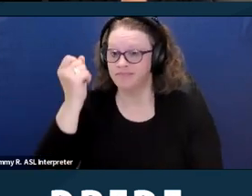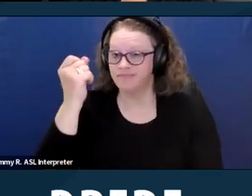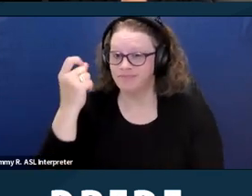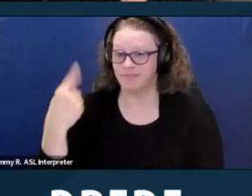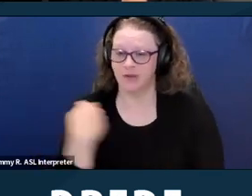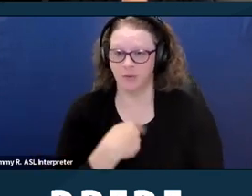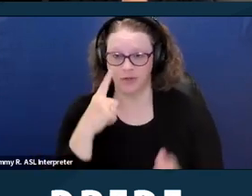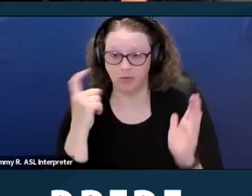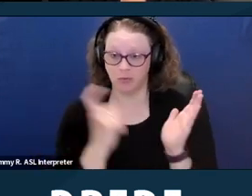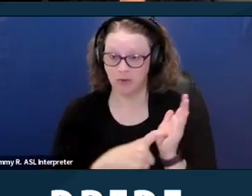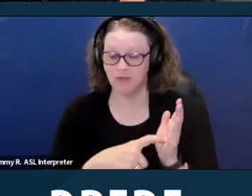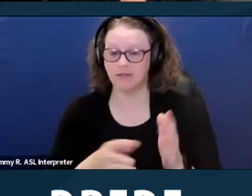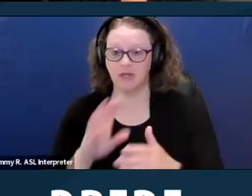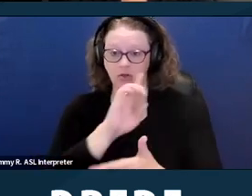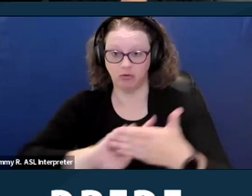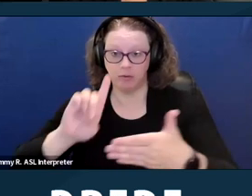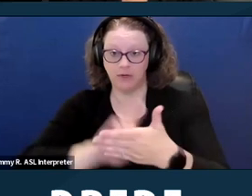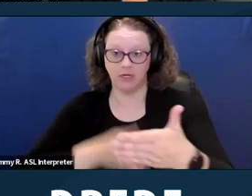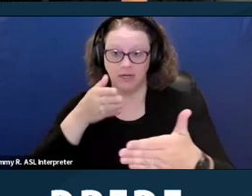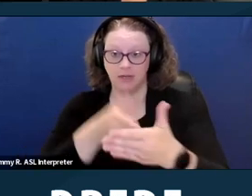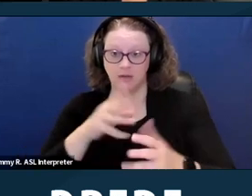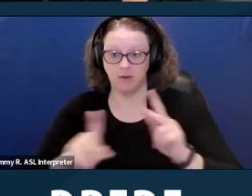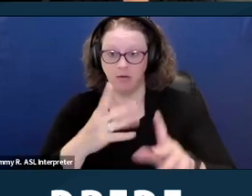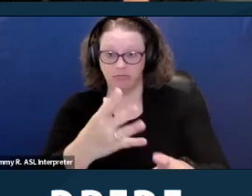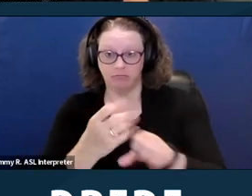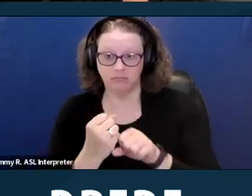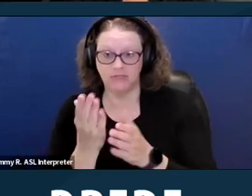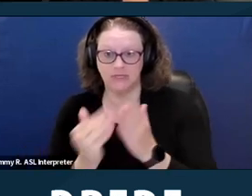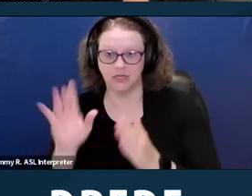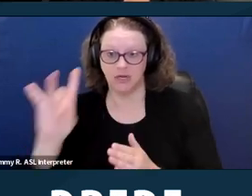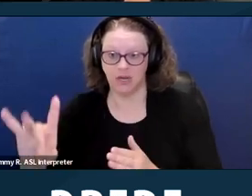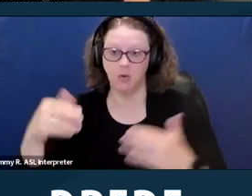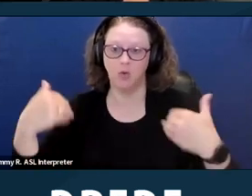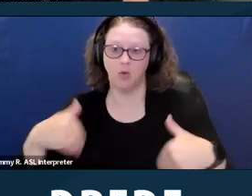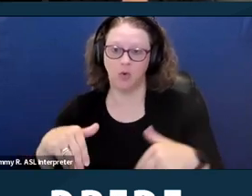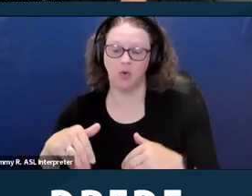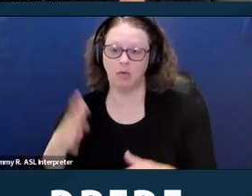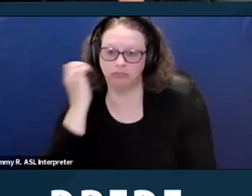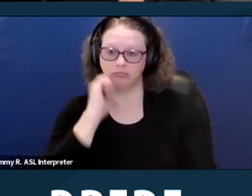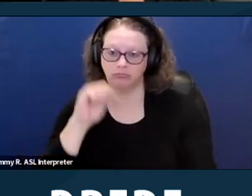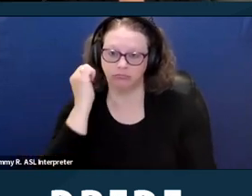against Section Eight recipients is widespread. There are unfounded stereotypes